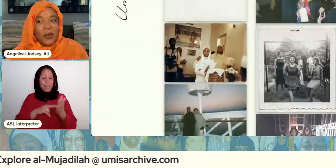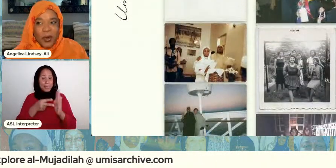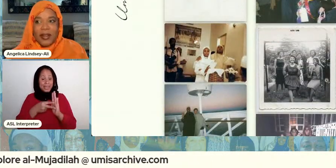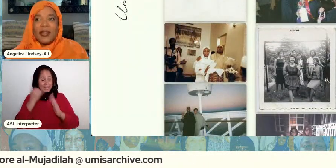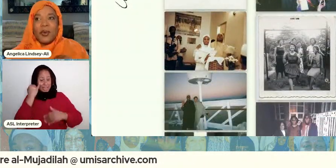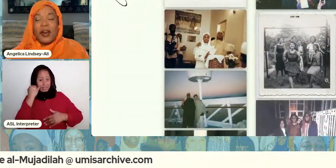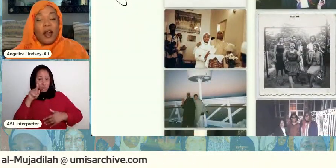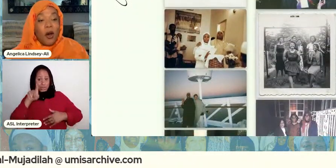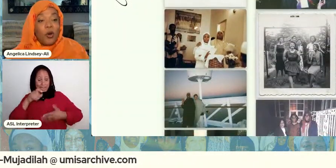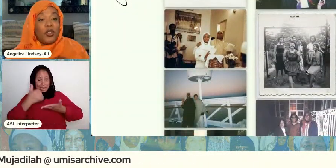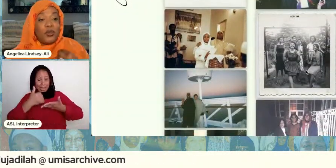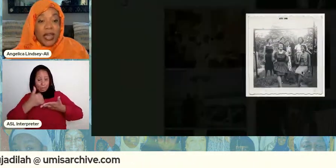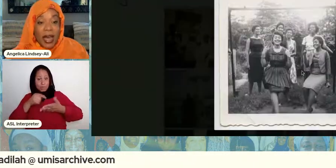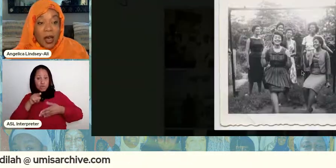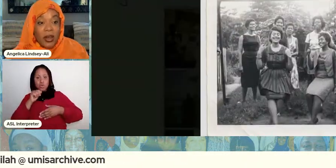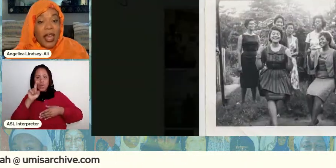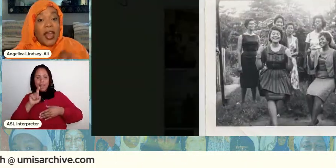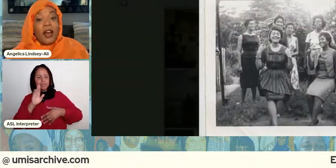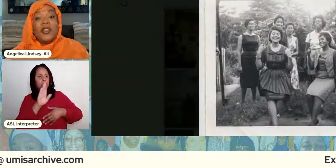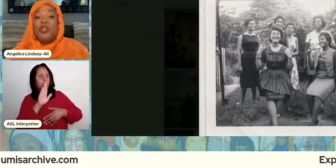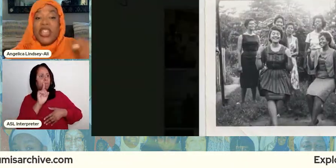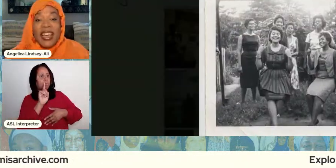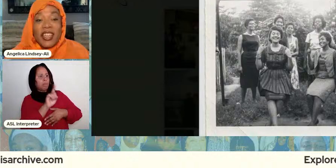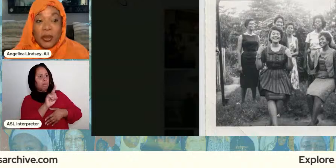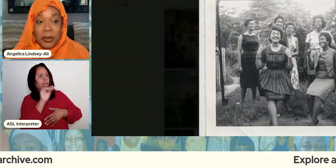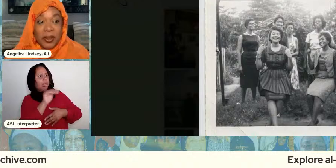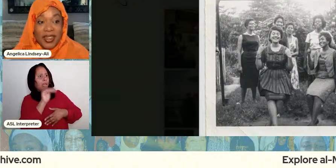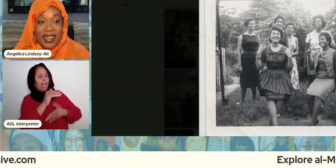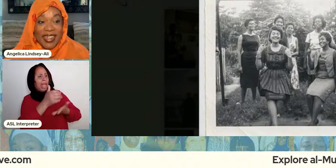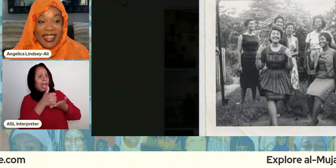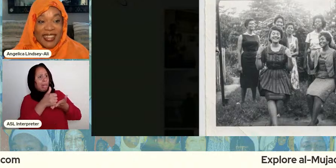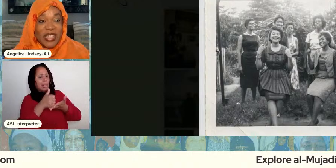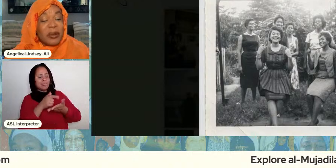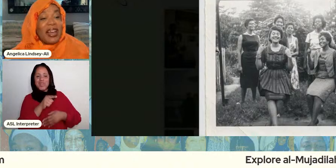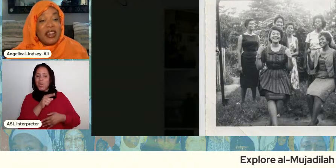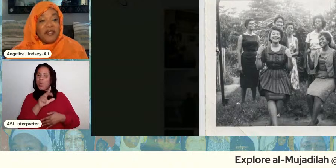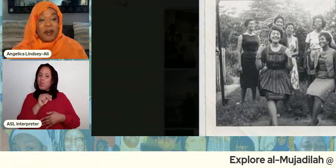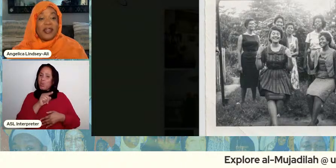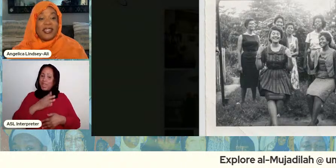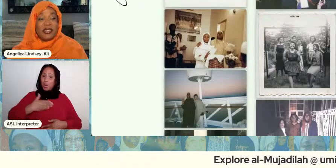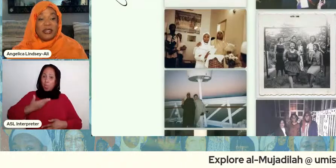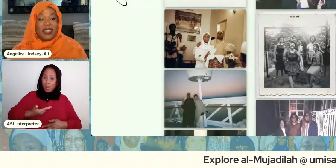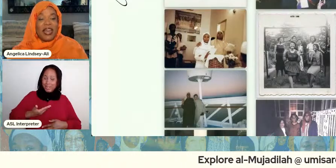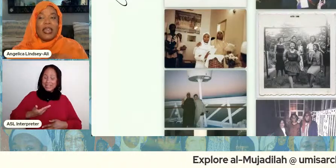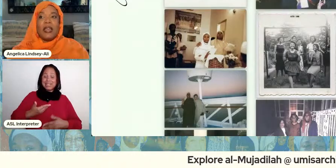the ones who are going to hold you down and also check you that's what i love about sister like